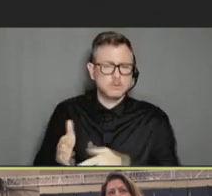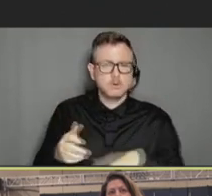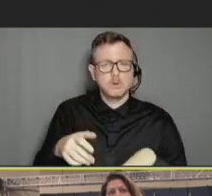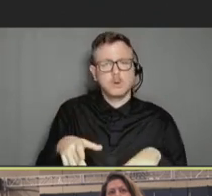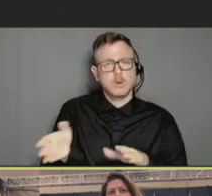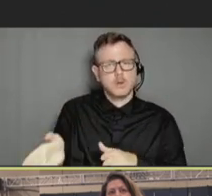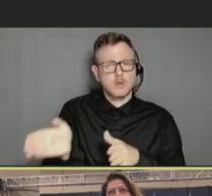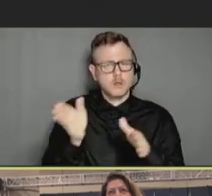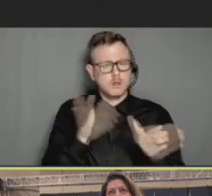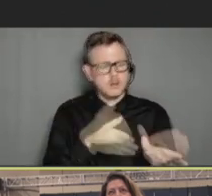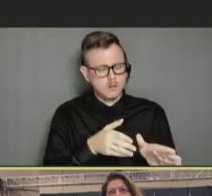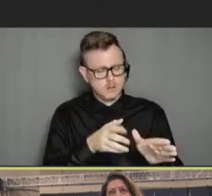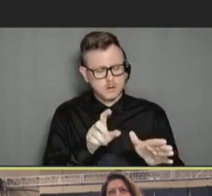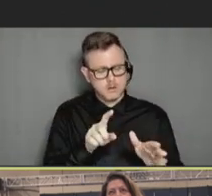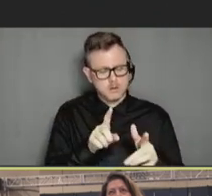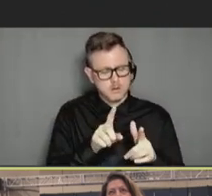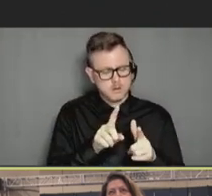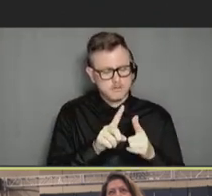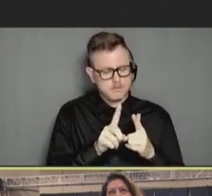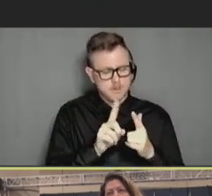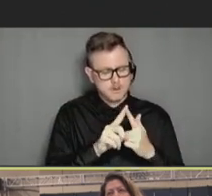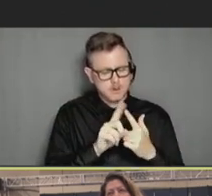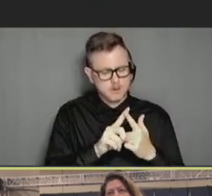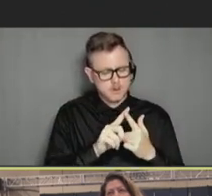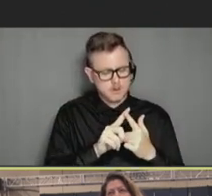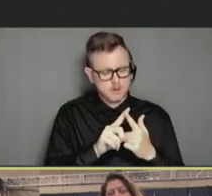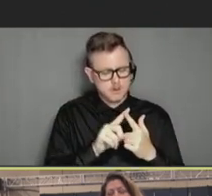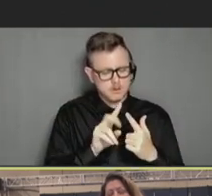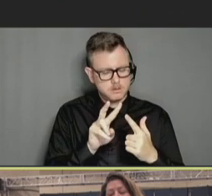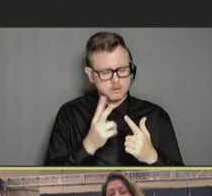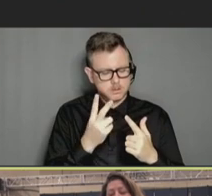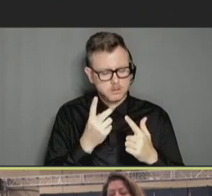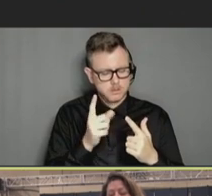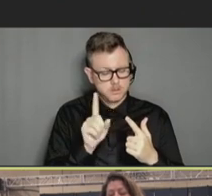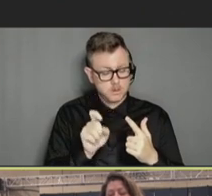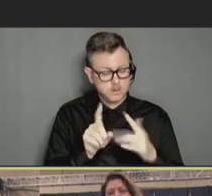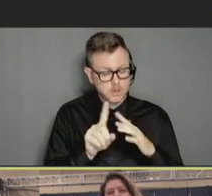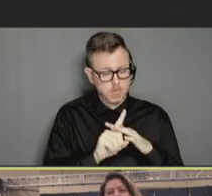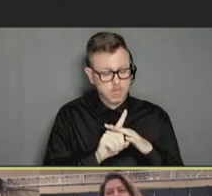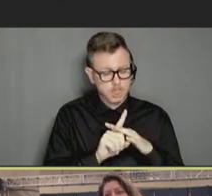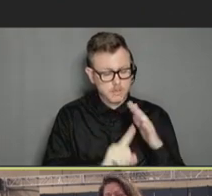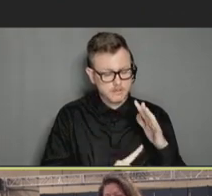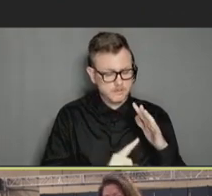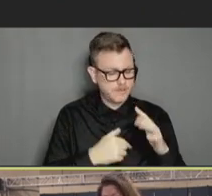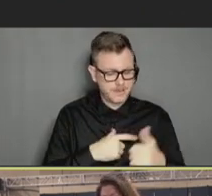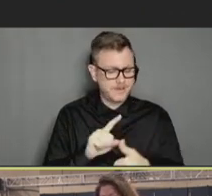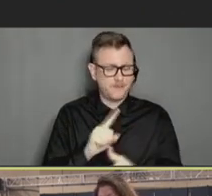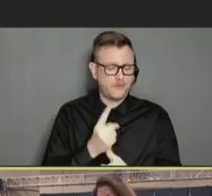the second question is, but that's the first question.